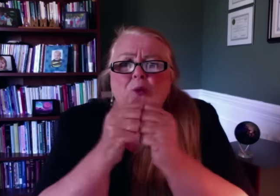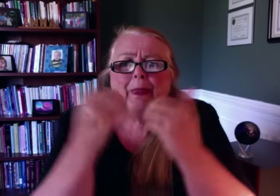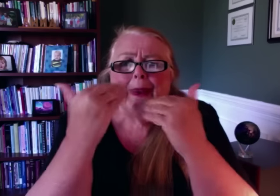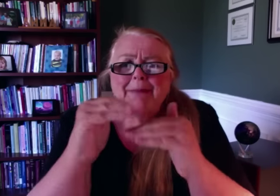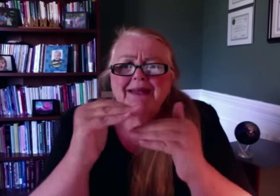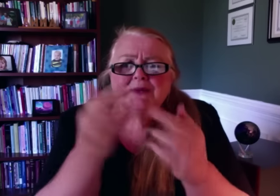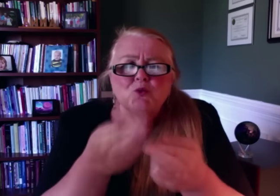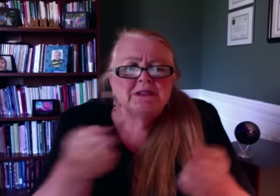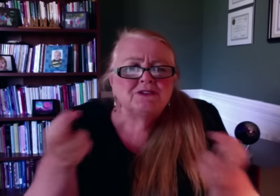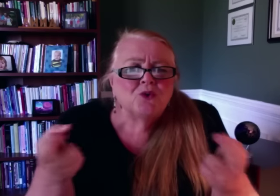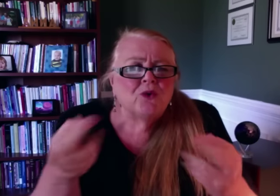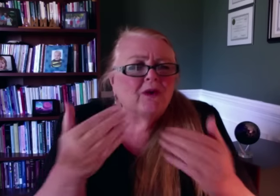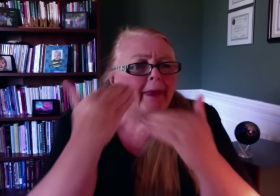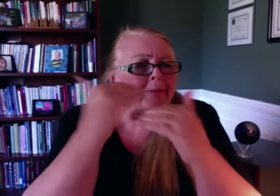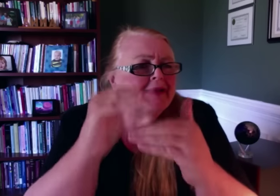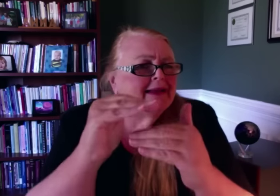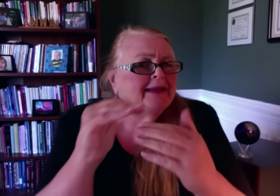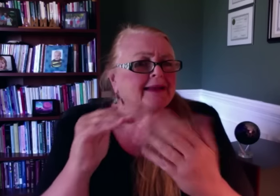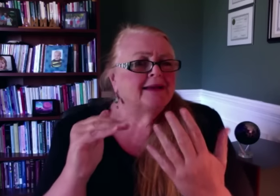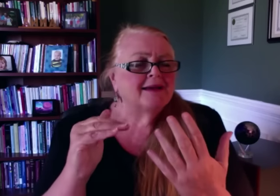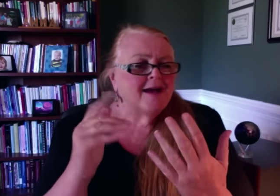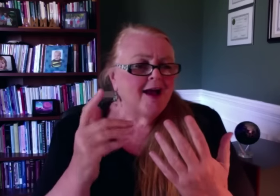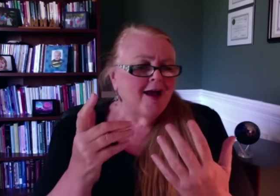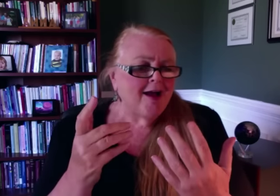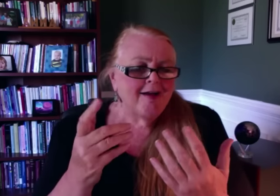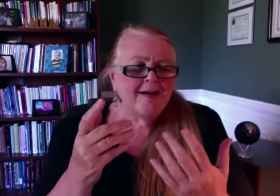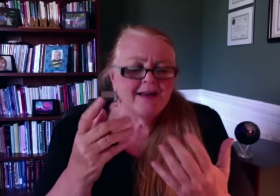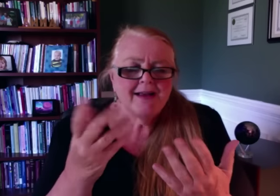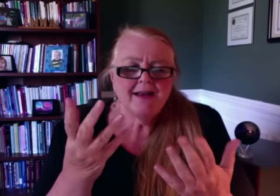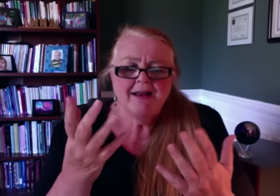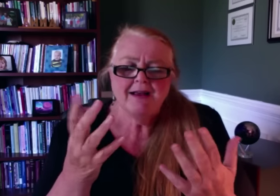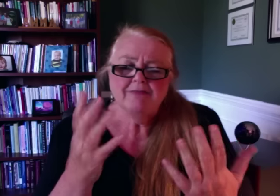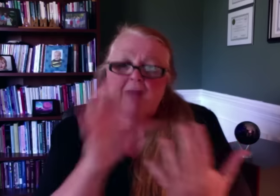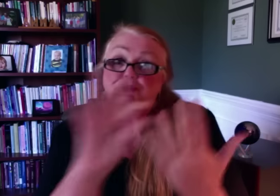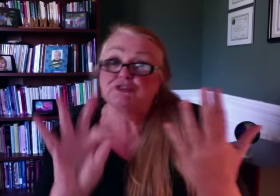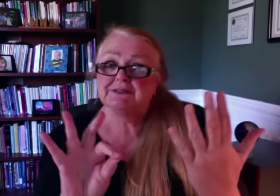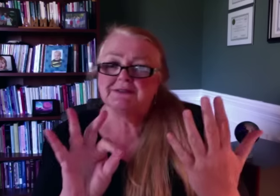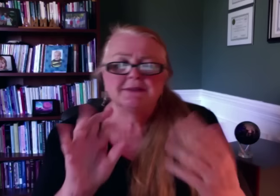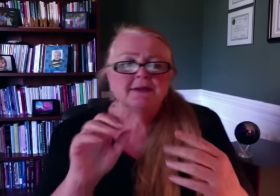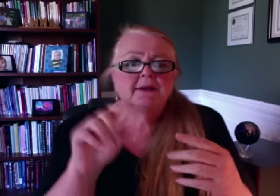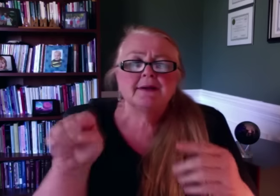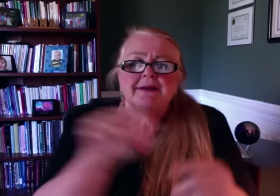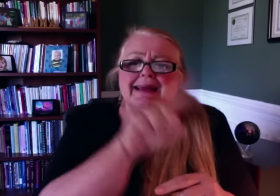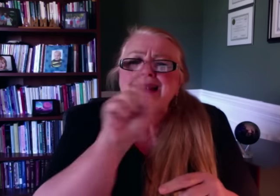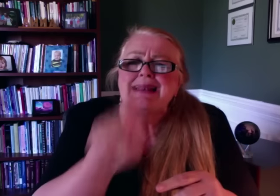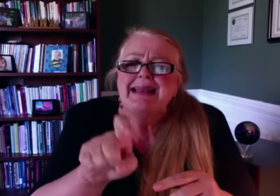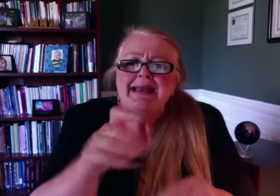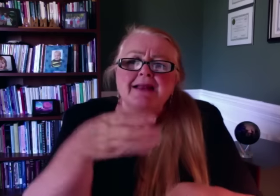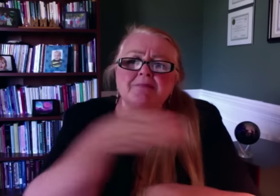They often are dealing with limited resources and limited options on how to apply those resources.